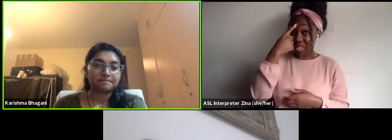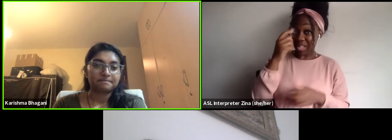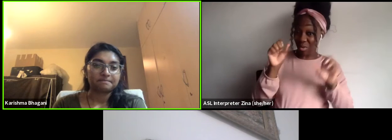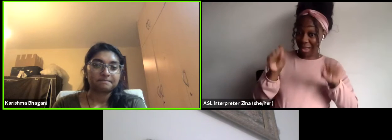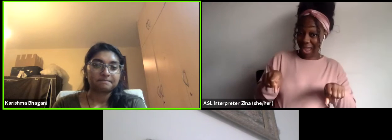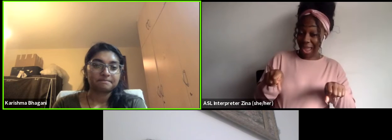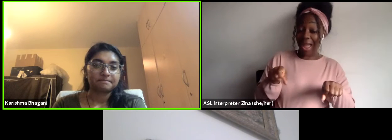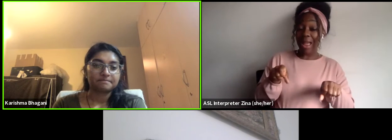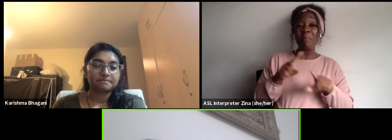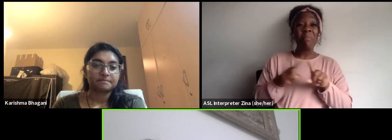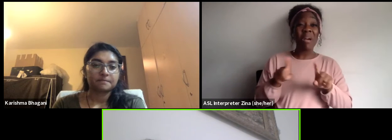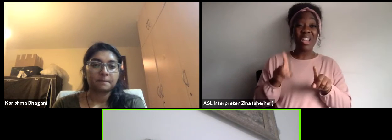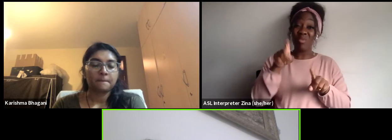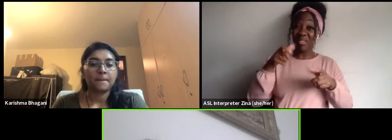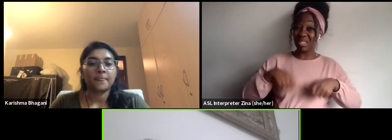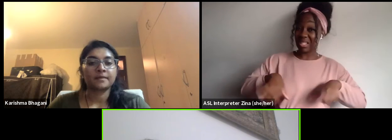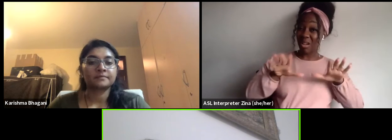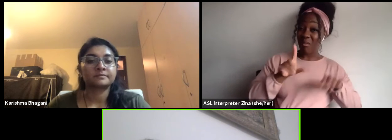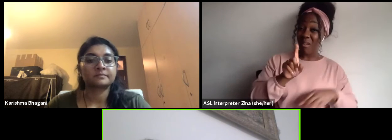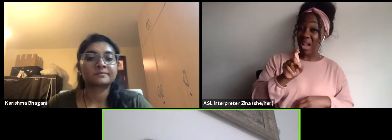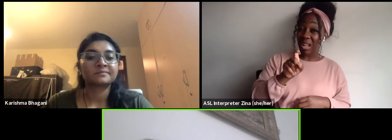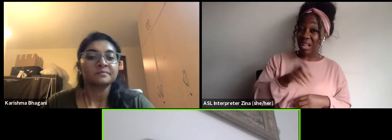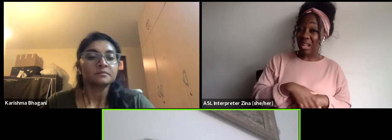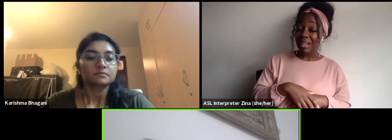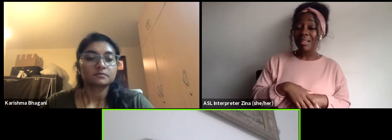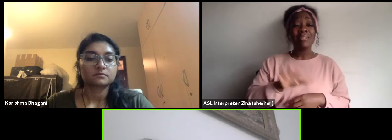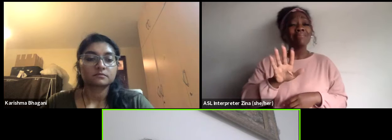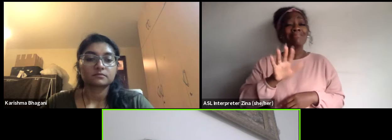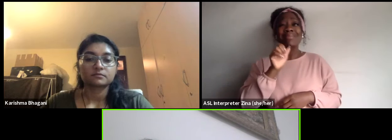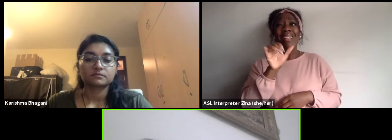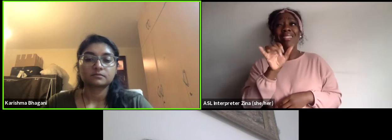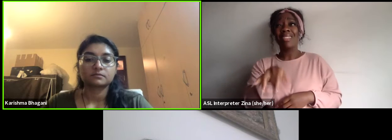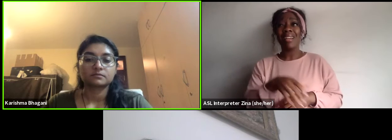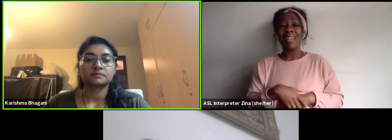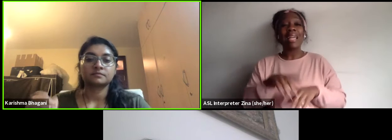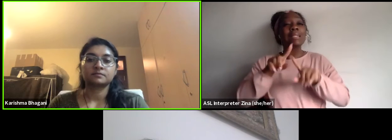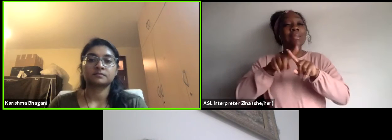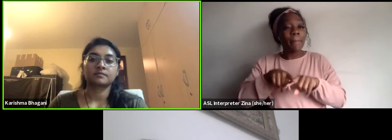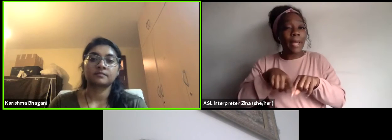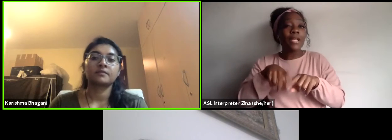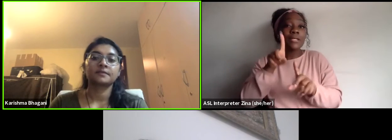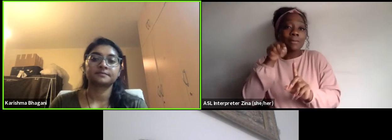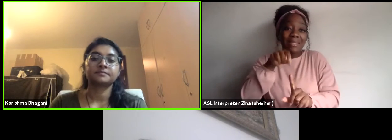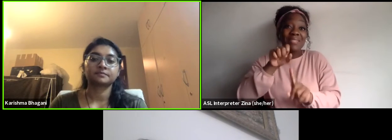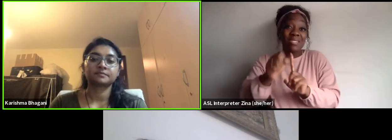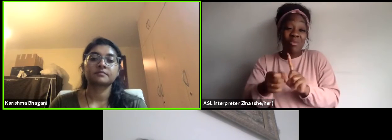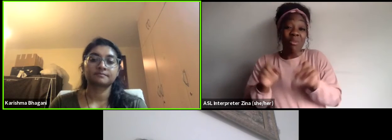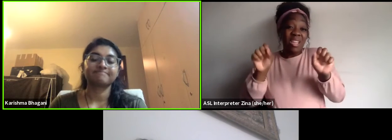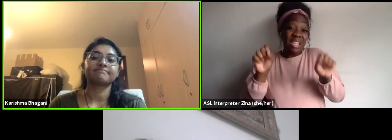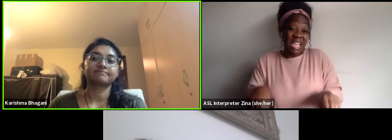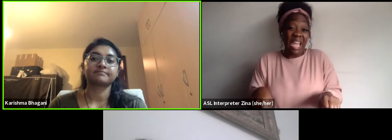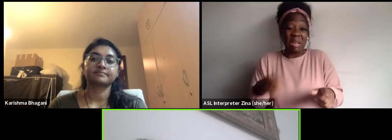It's not that it's like it depends on which context so it can be risky in context when you are under